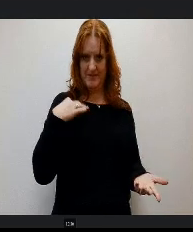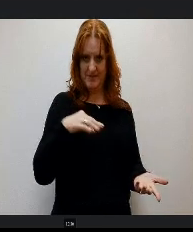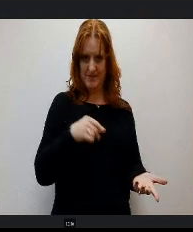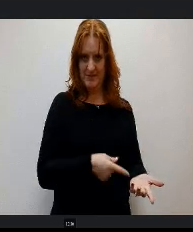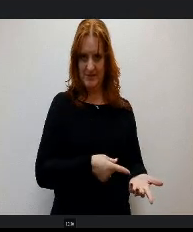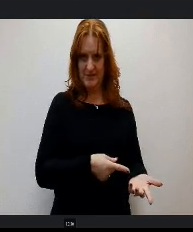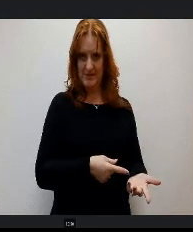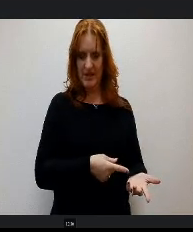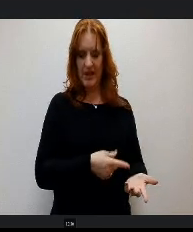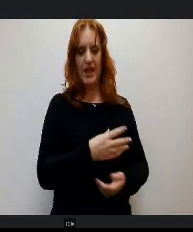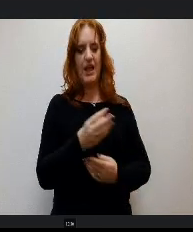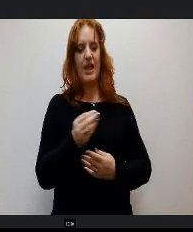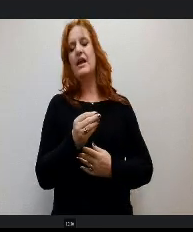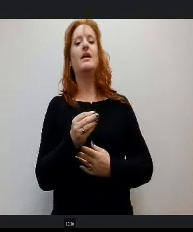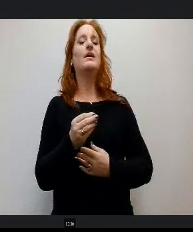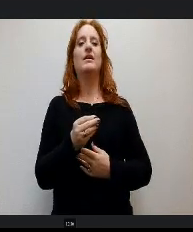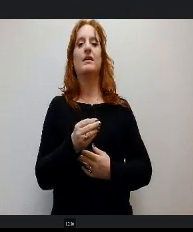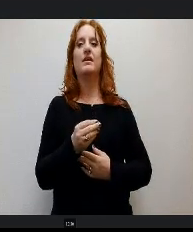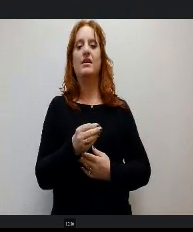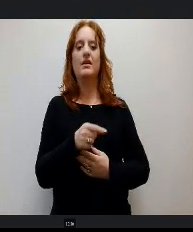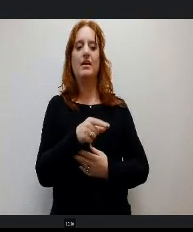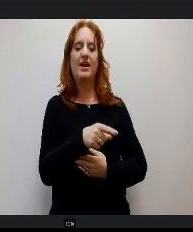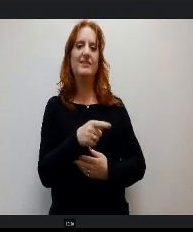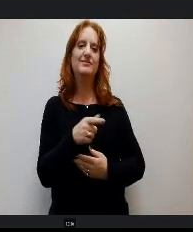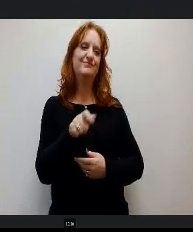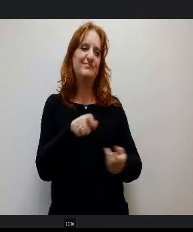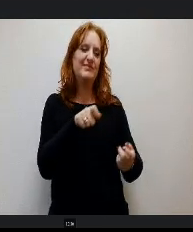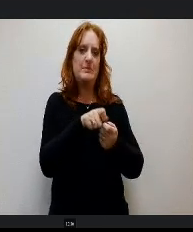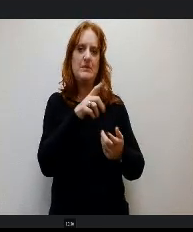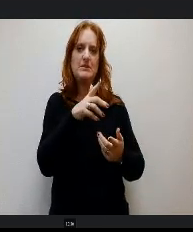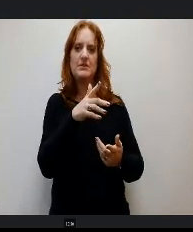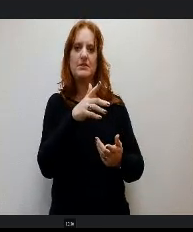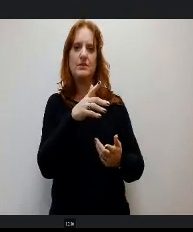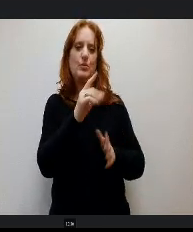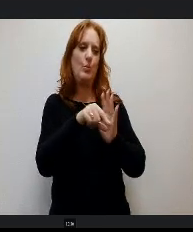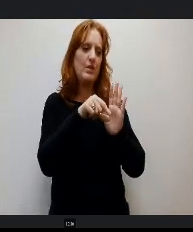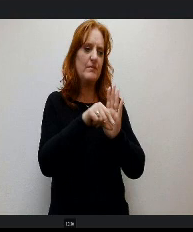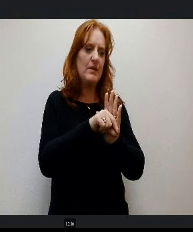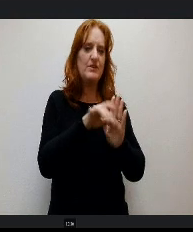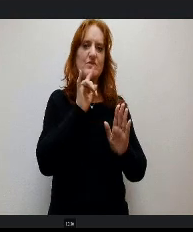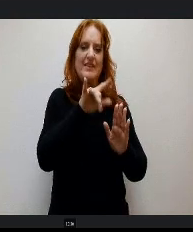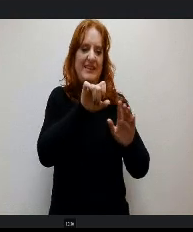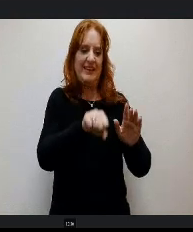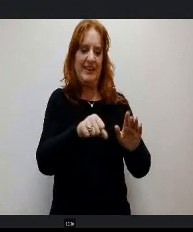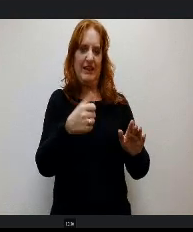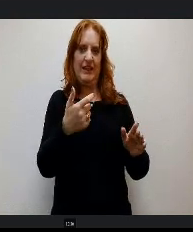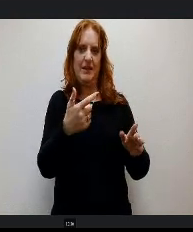And there are some certain criteria, but nonetheless just to make it to where districts can